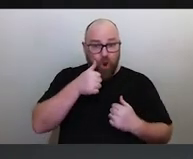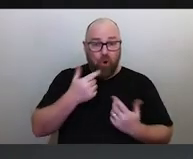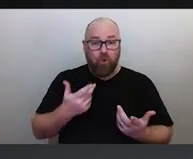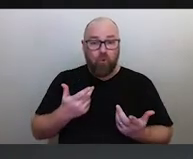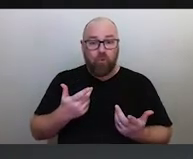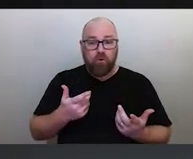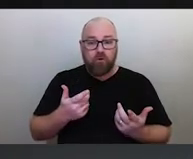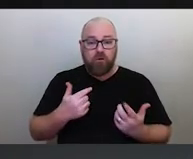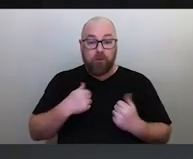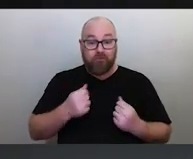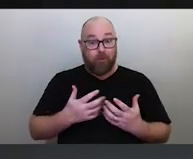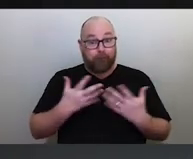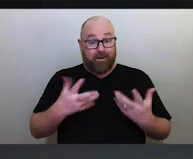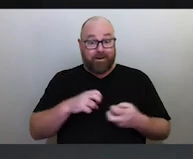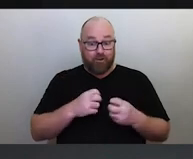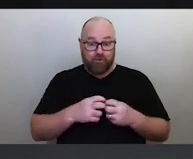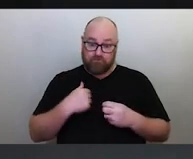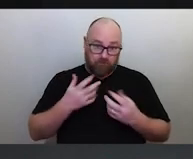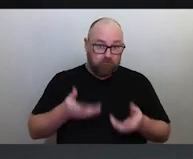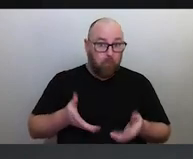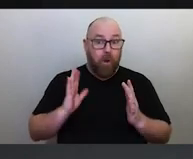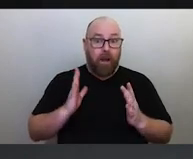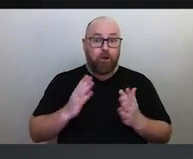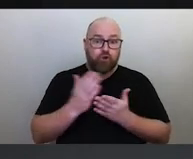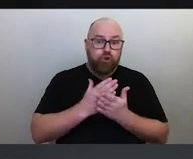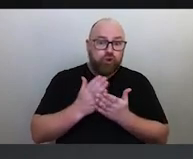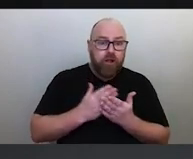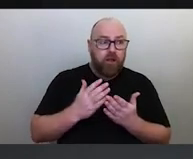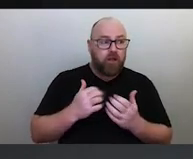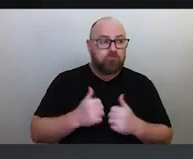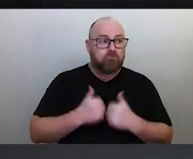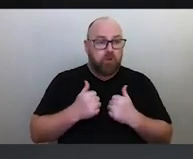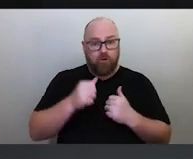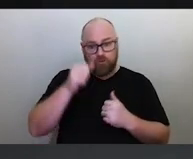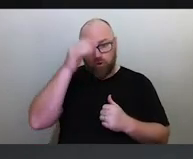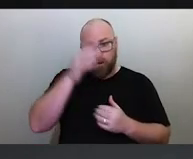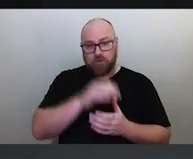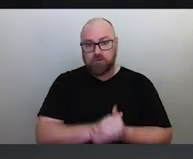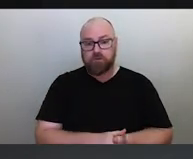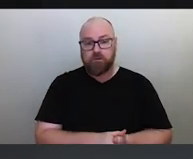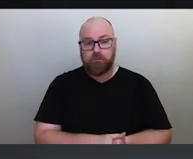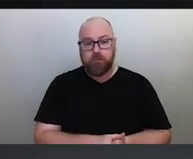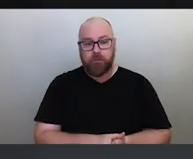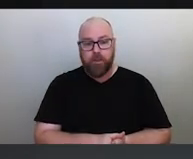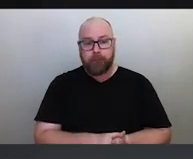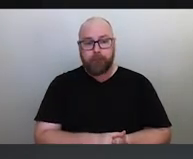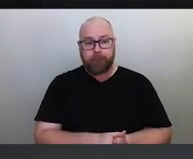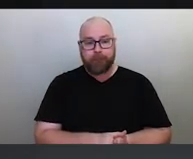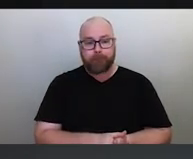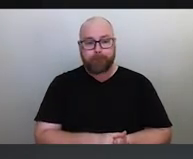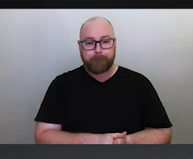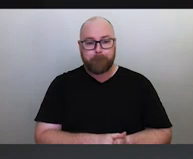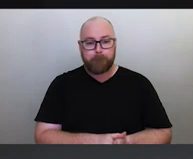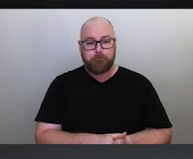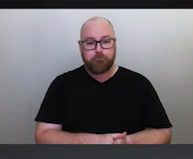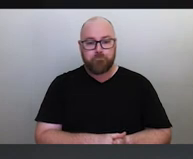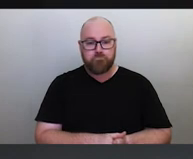we're more than willing and happy to share these knowledges as well. What people need to do is have a humility to ask.